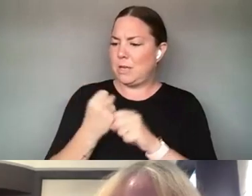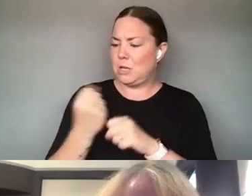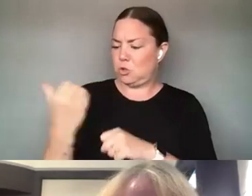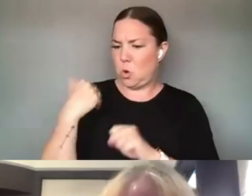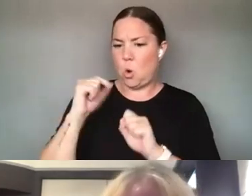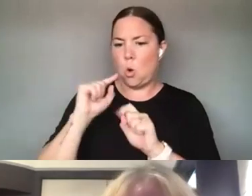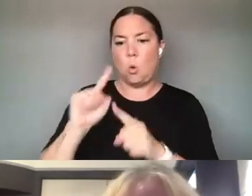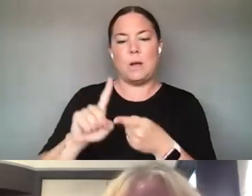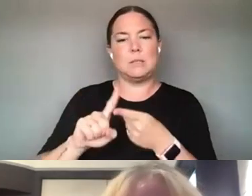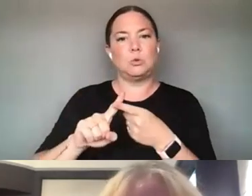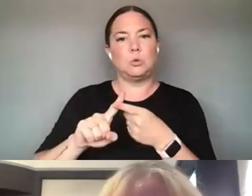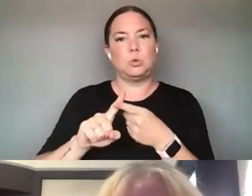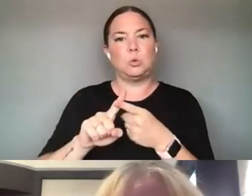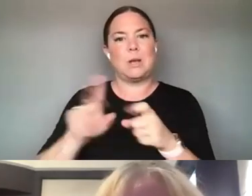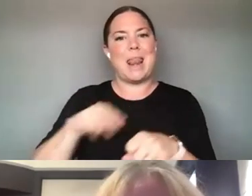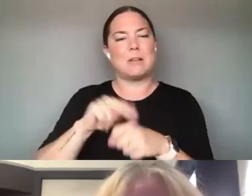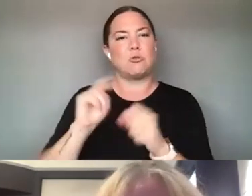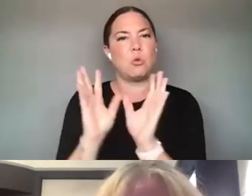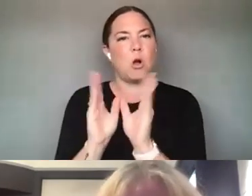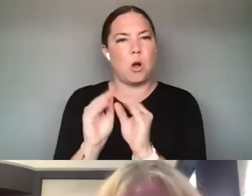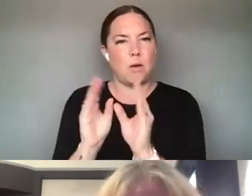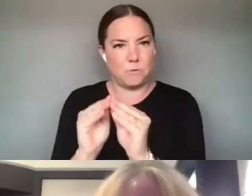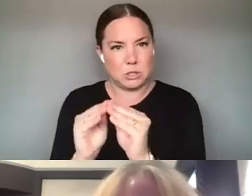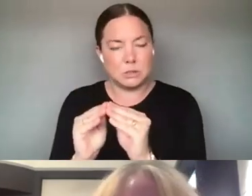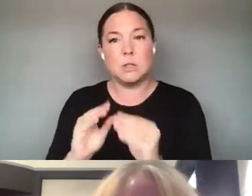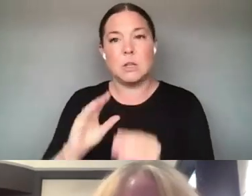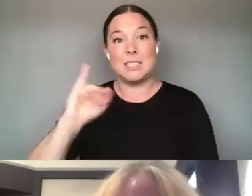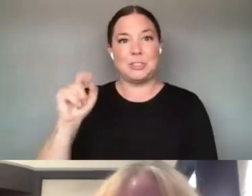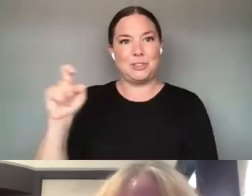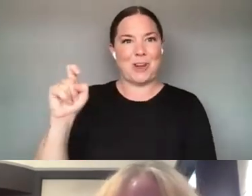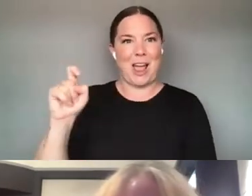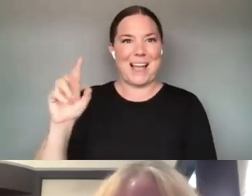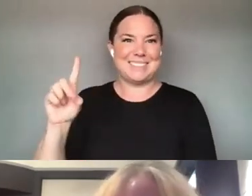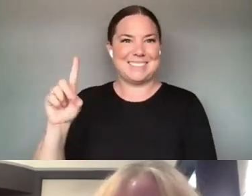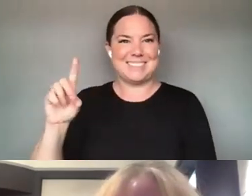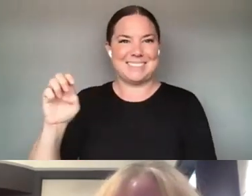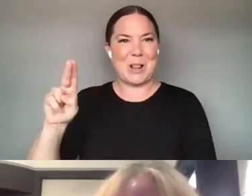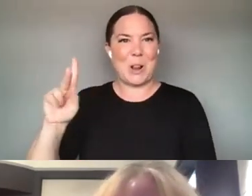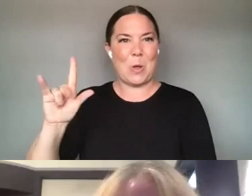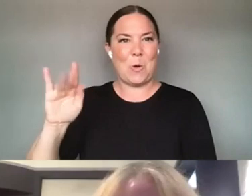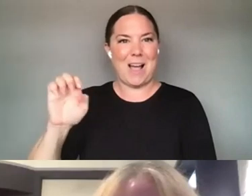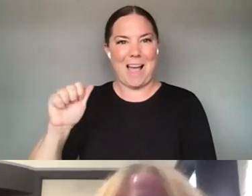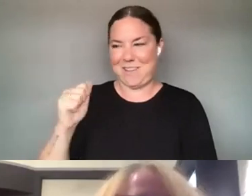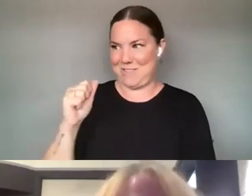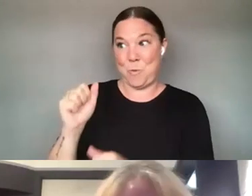AGENCIES AND JAX DELUCA WHO WE ALL ARE JUST LOVING ON FOR HER LEADERSHIP IN THIS WORK WAS GIVING A